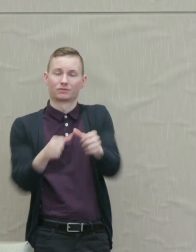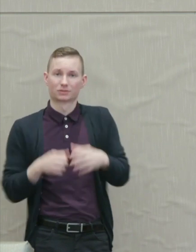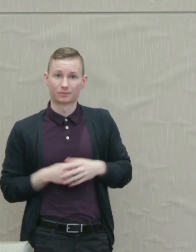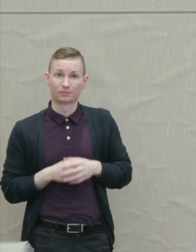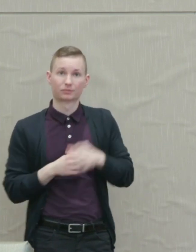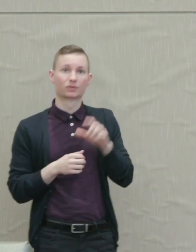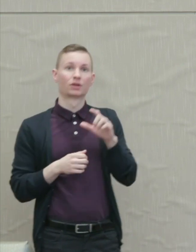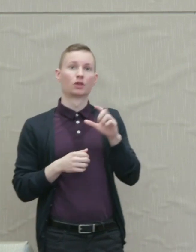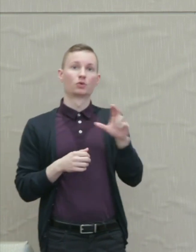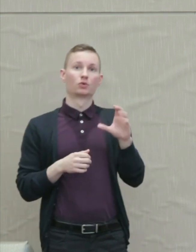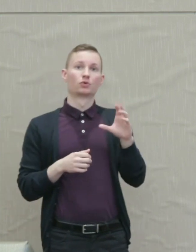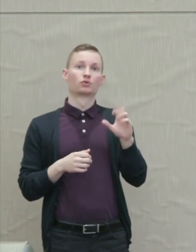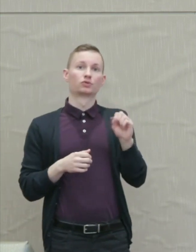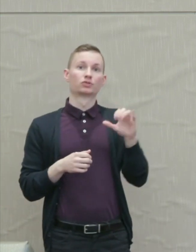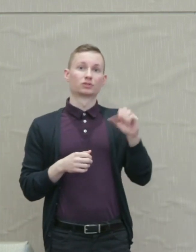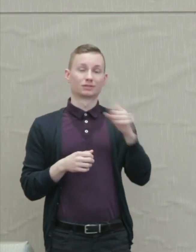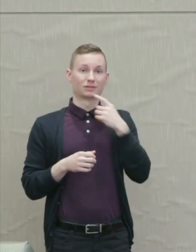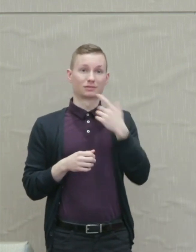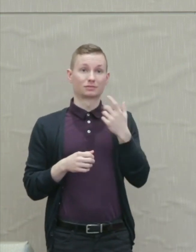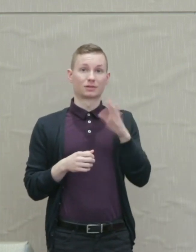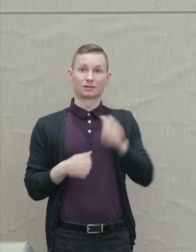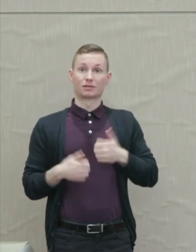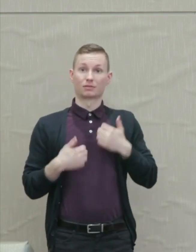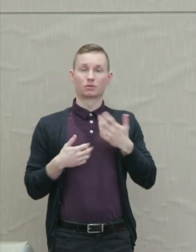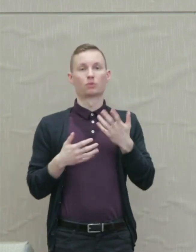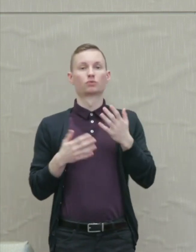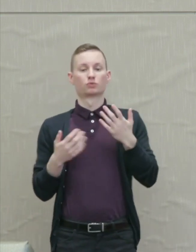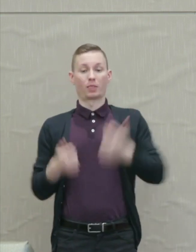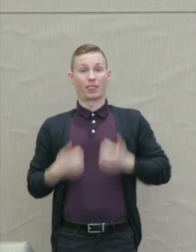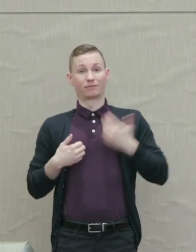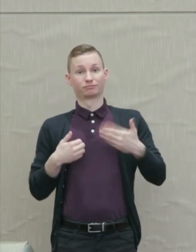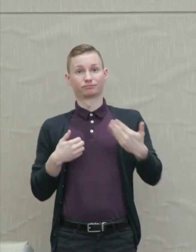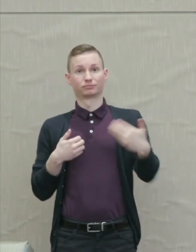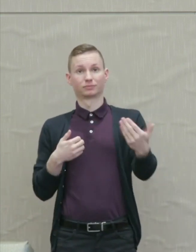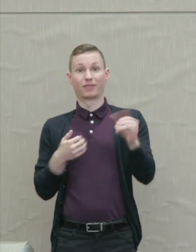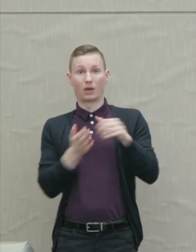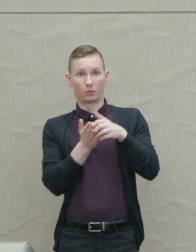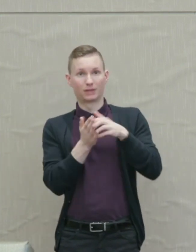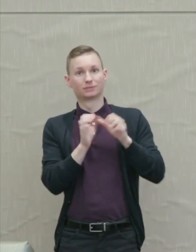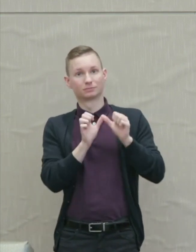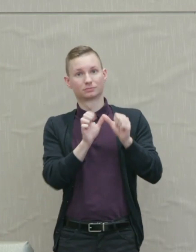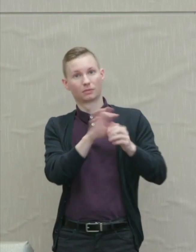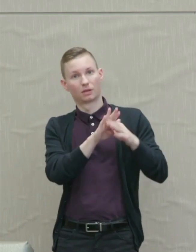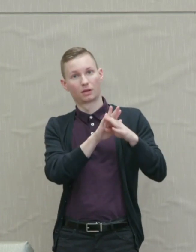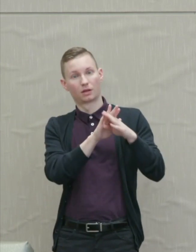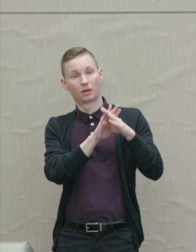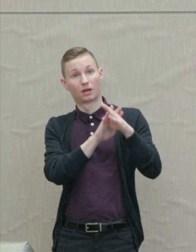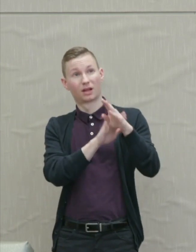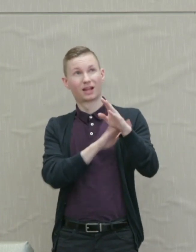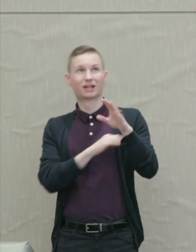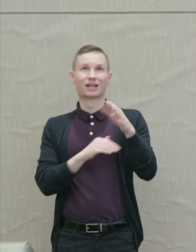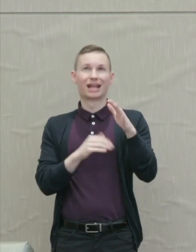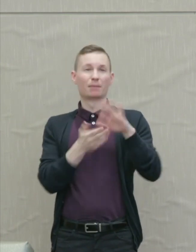Lucretius then says that his life goes on, vulnerability continues and in a way increases